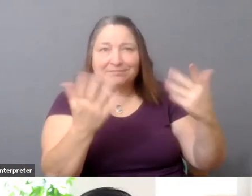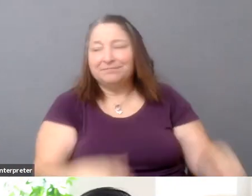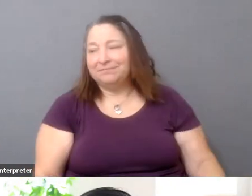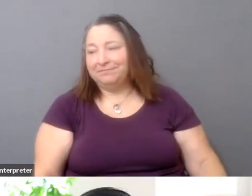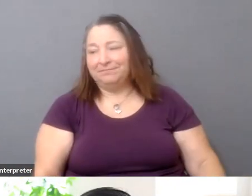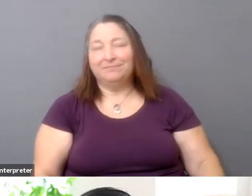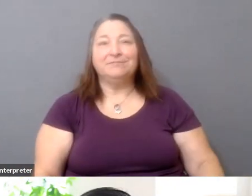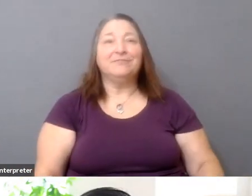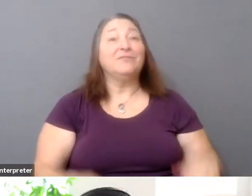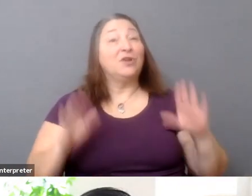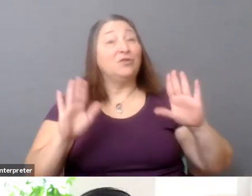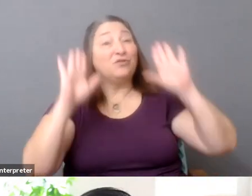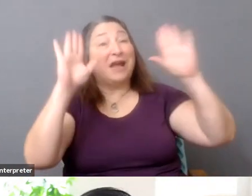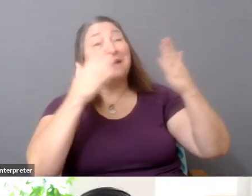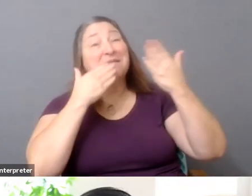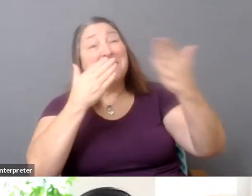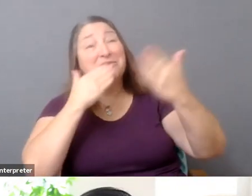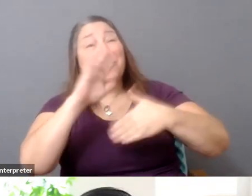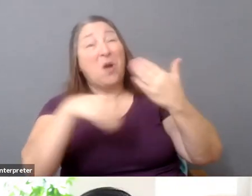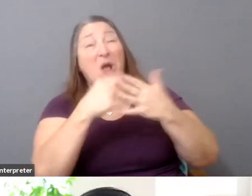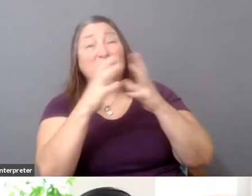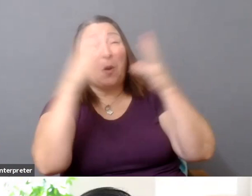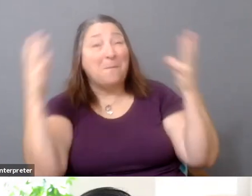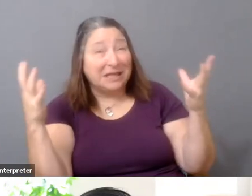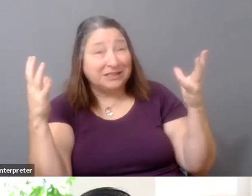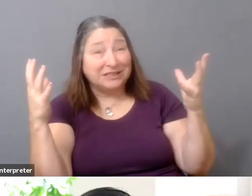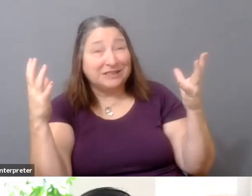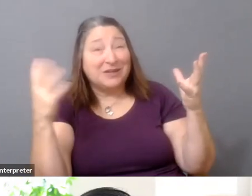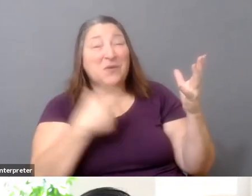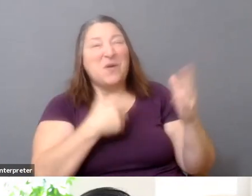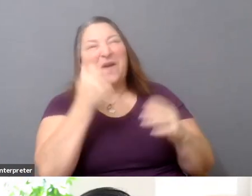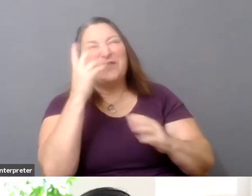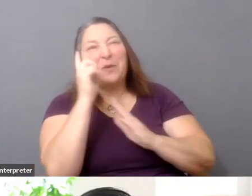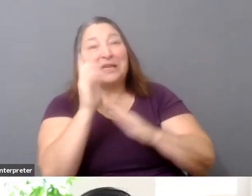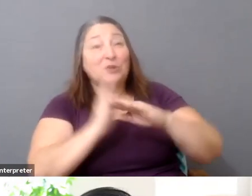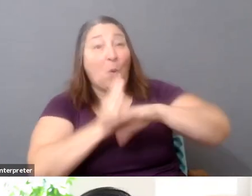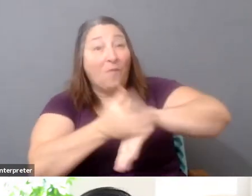Great. Thank you all so much. We're a couple of minutes over, so I think we're going to have to wrap it up,